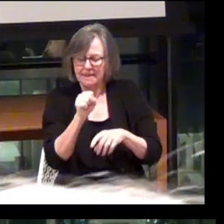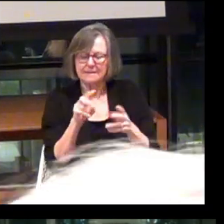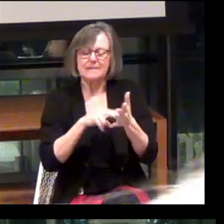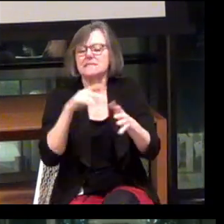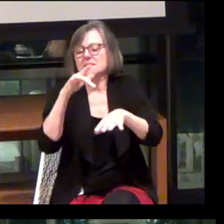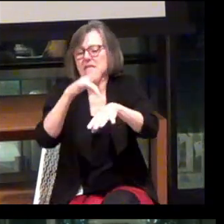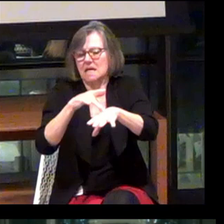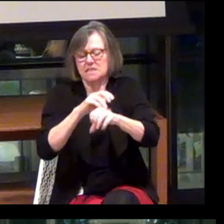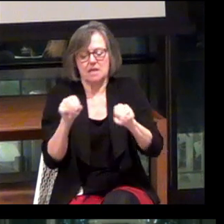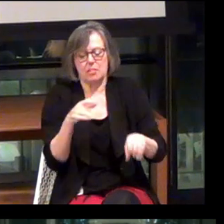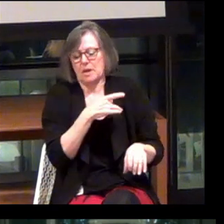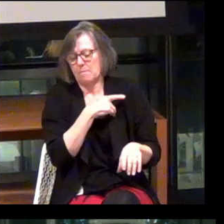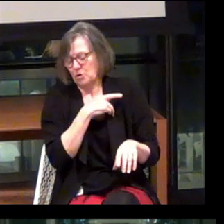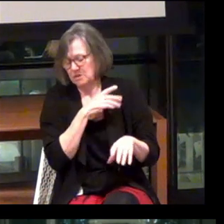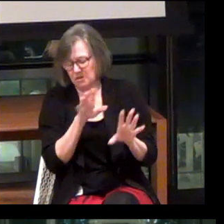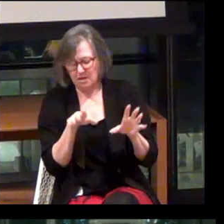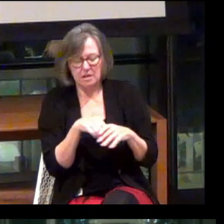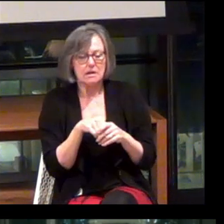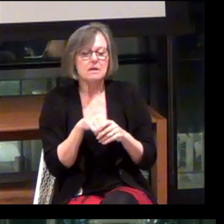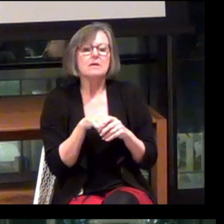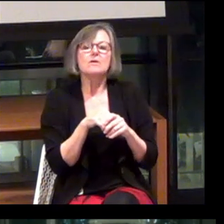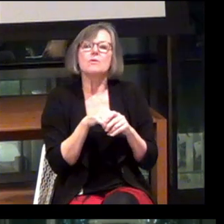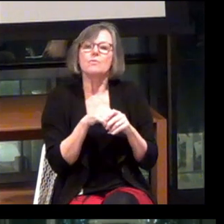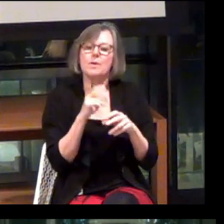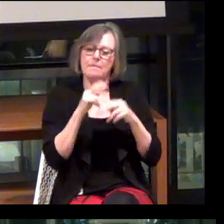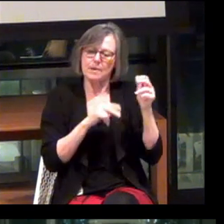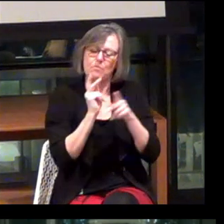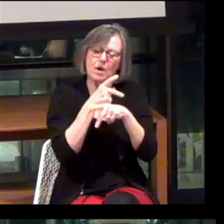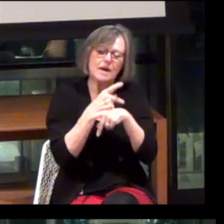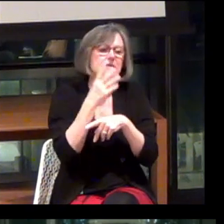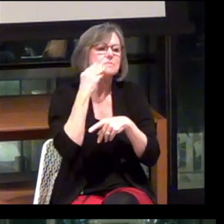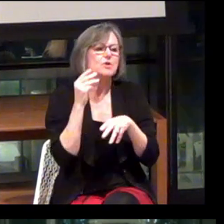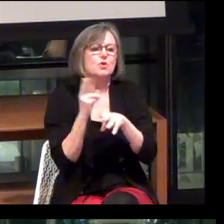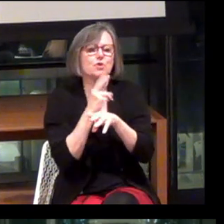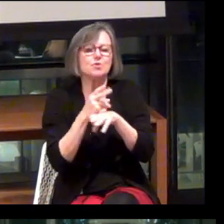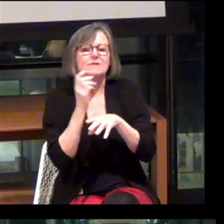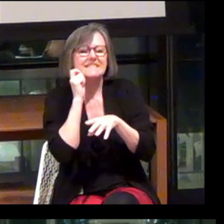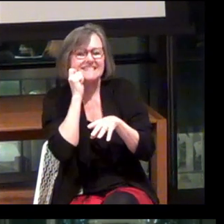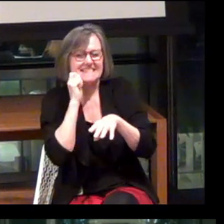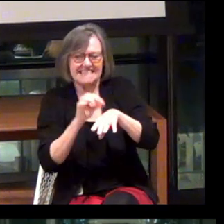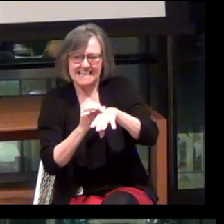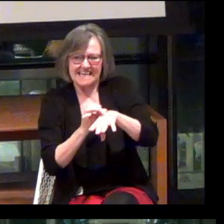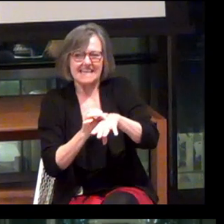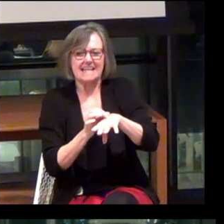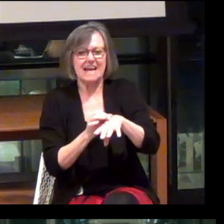Nothing personal. And what we do is we build products and experiences that use the skin as a communications channel